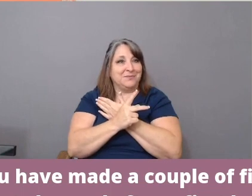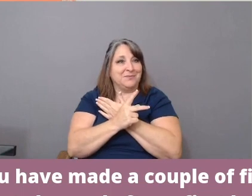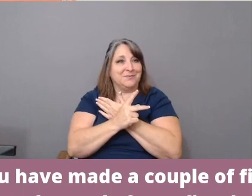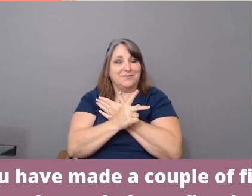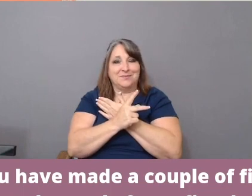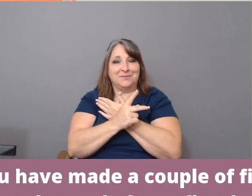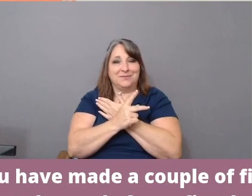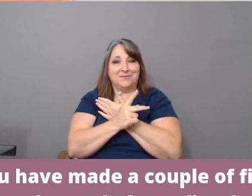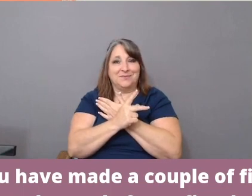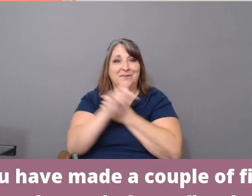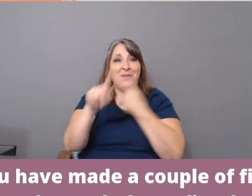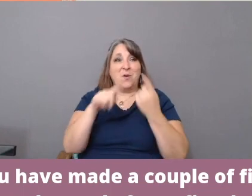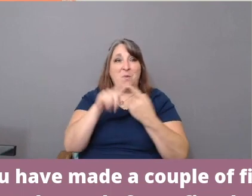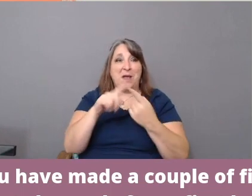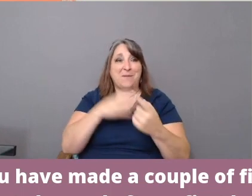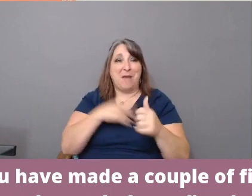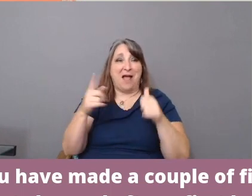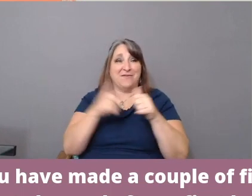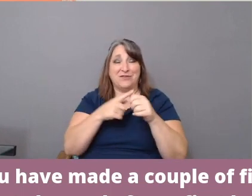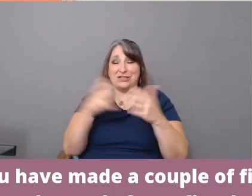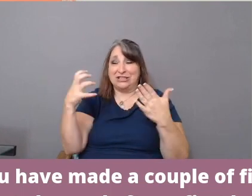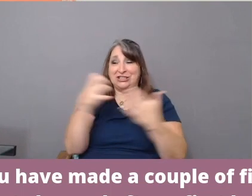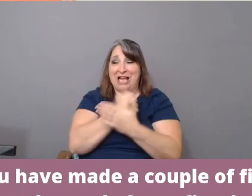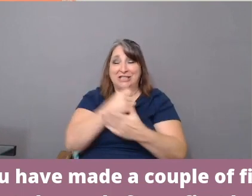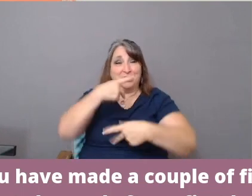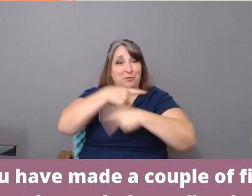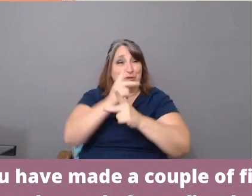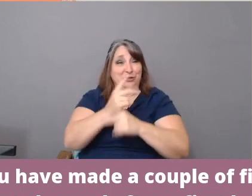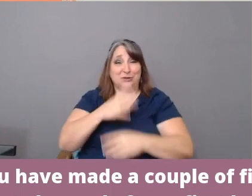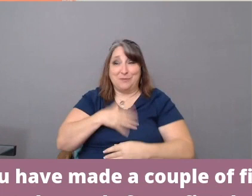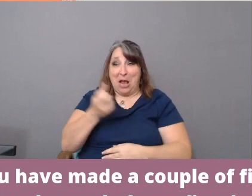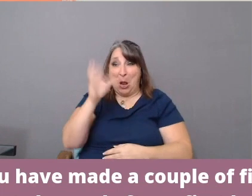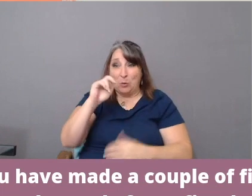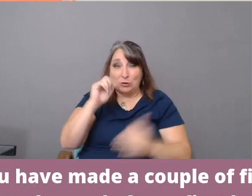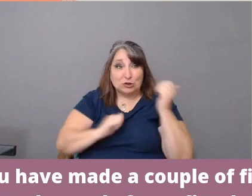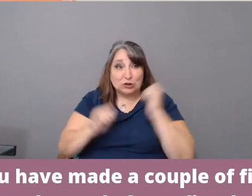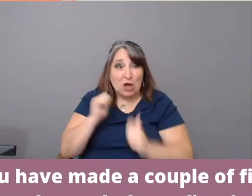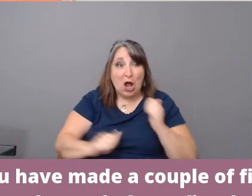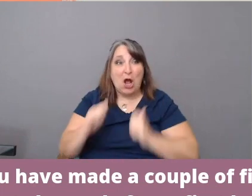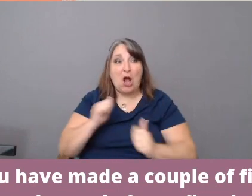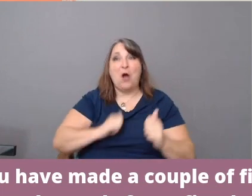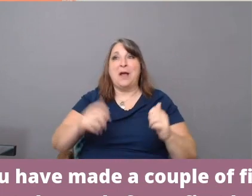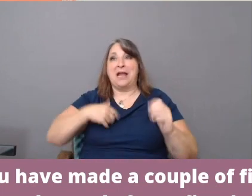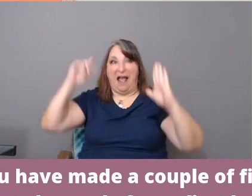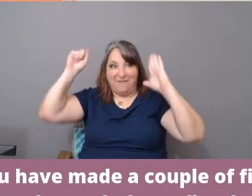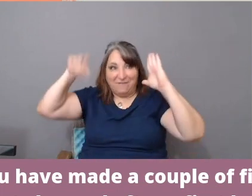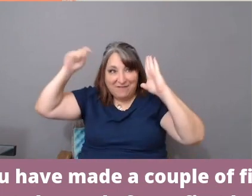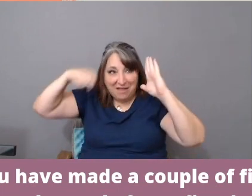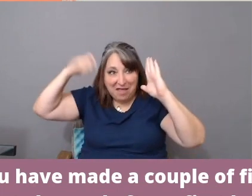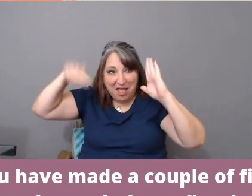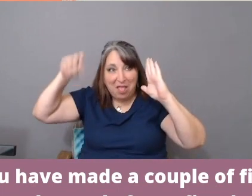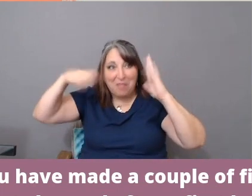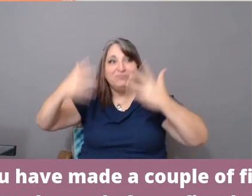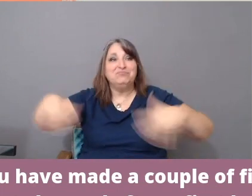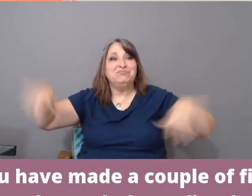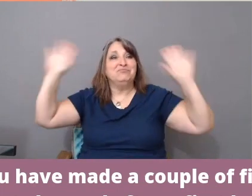my first chance to produce my own show, and I-- I had shot it and we went into the edit room,